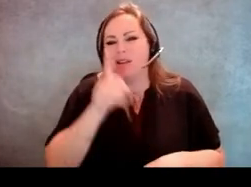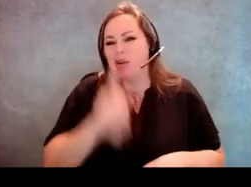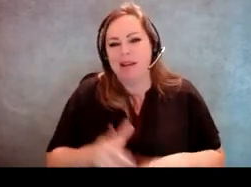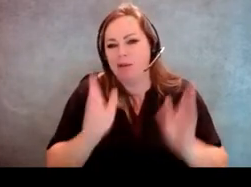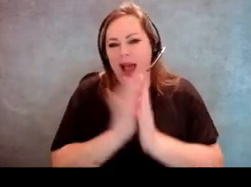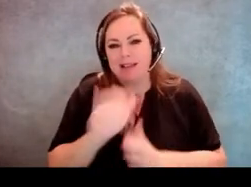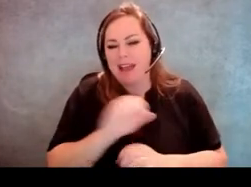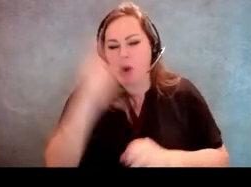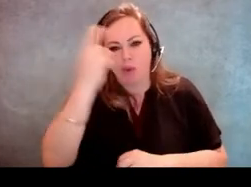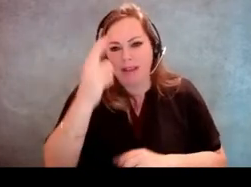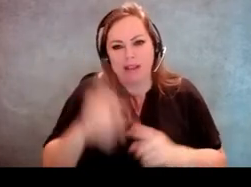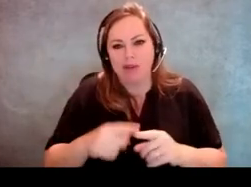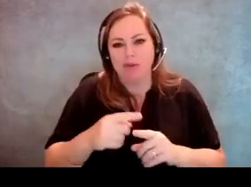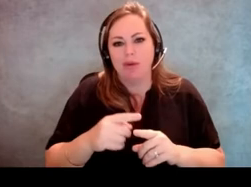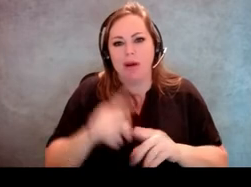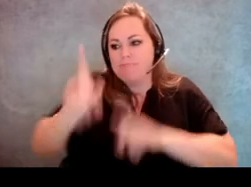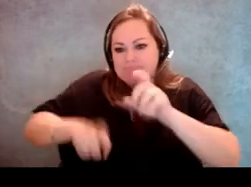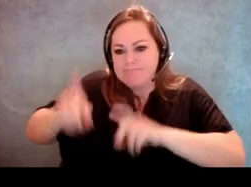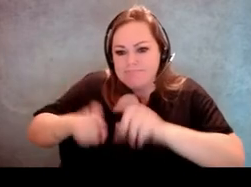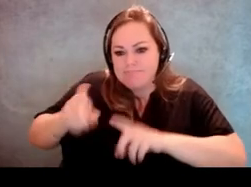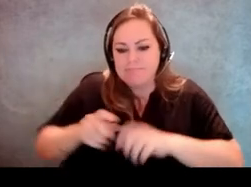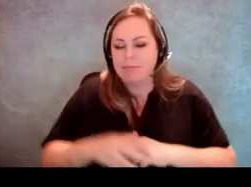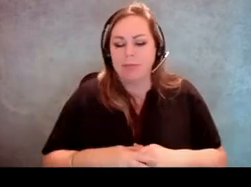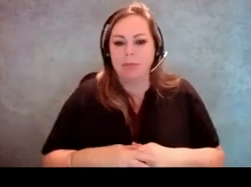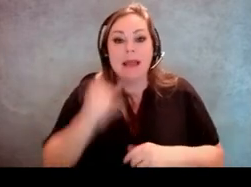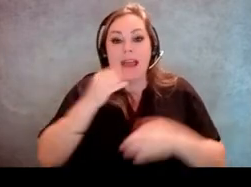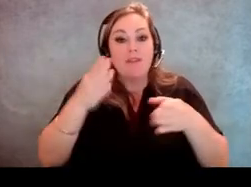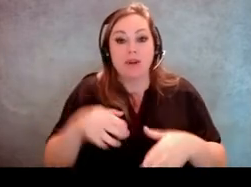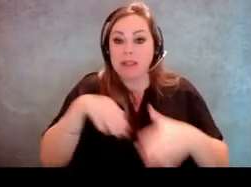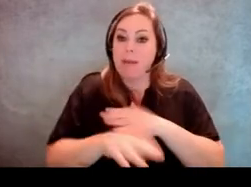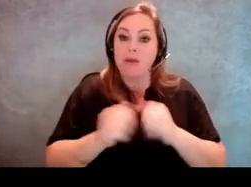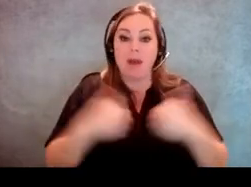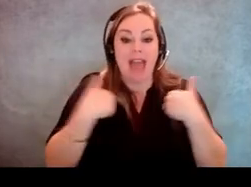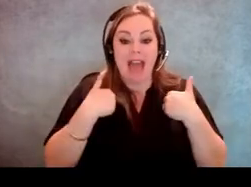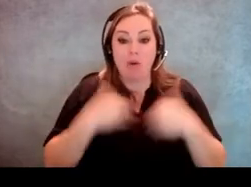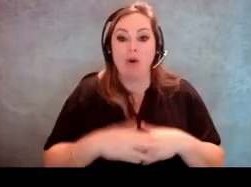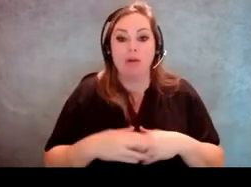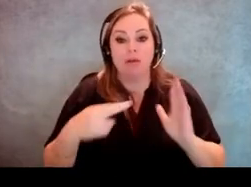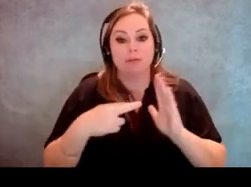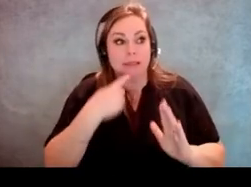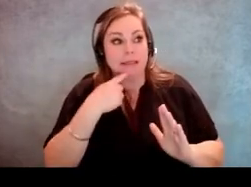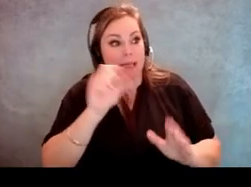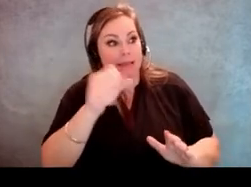reason to do that in a polling location. If someone comes in with an animal and represents that it's a service animal,